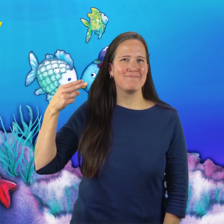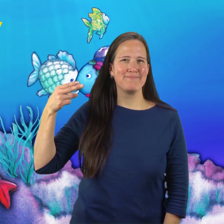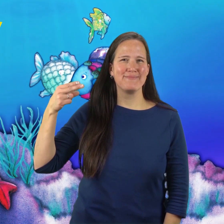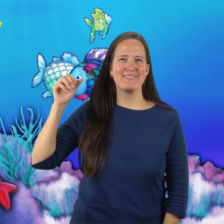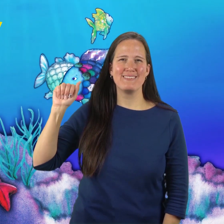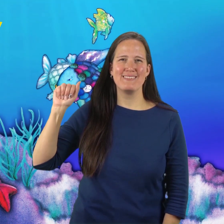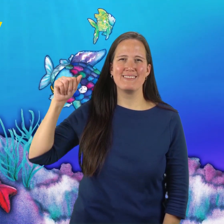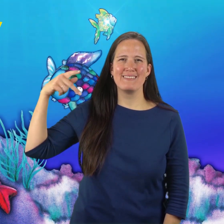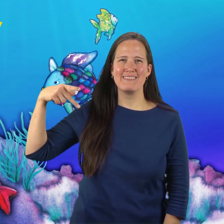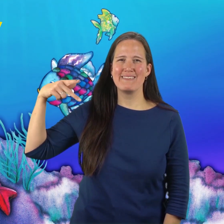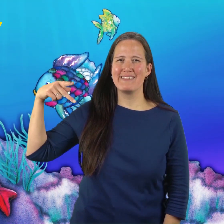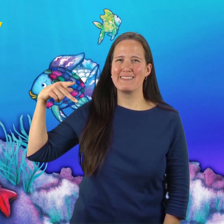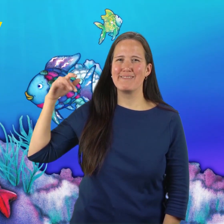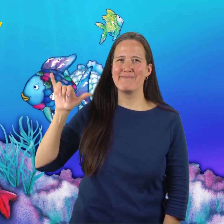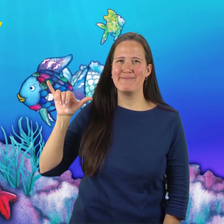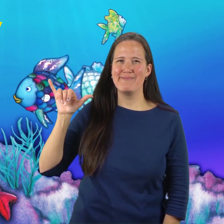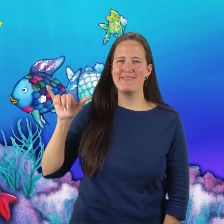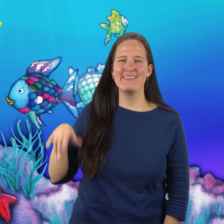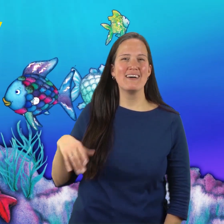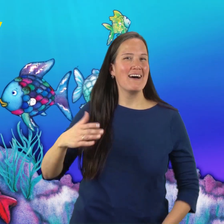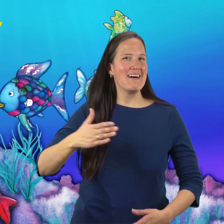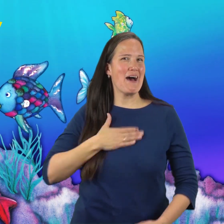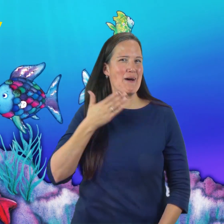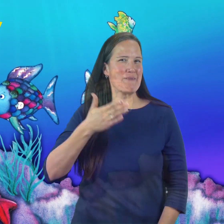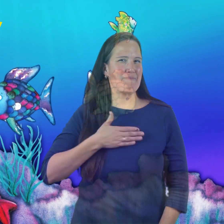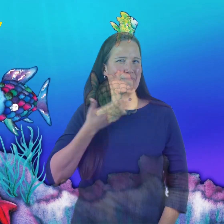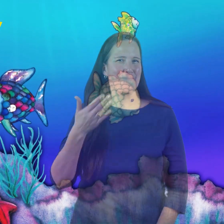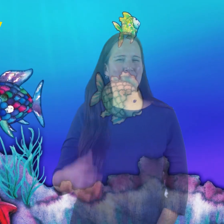Happy